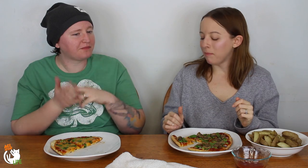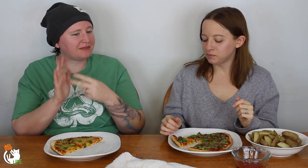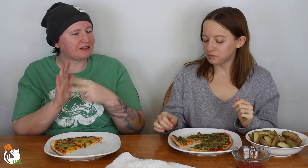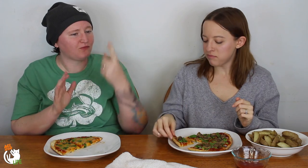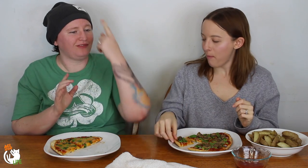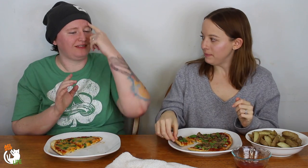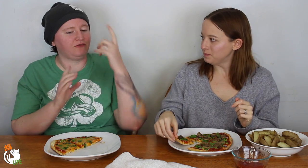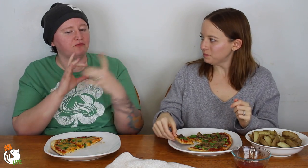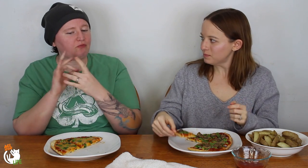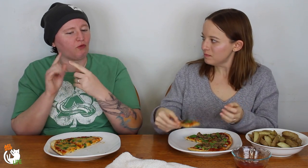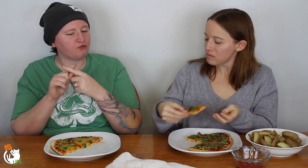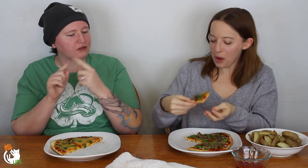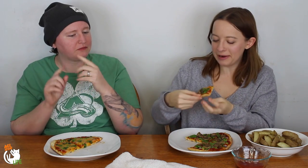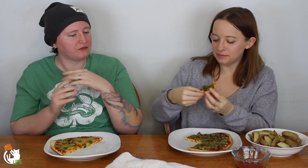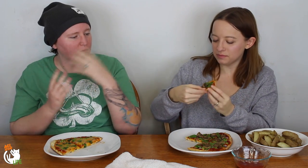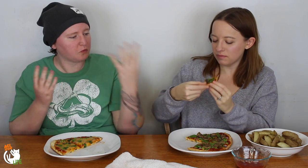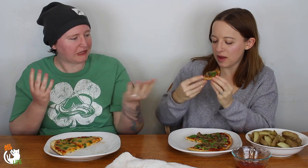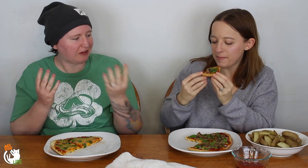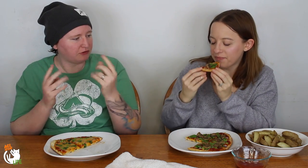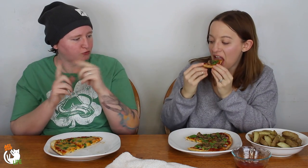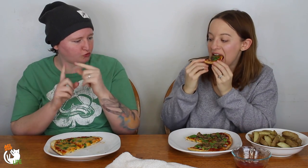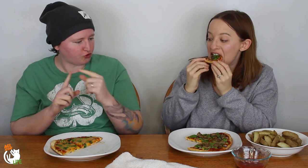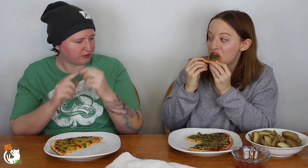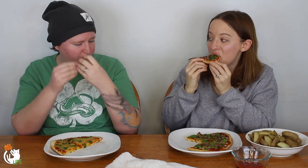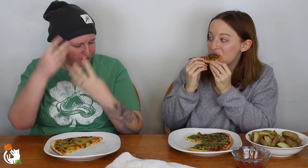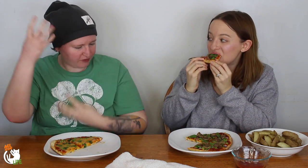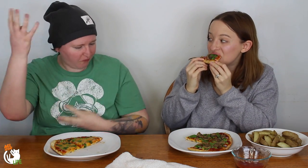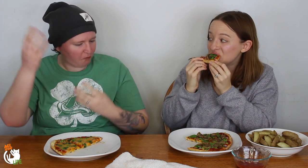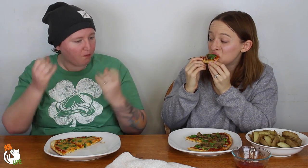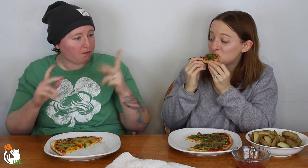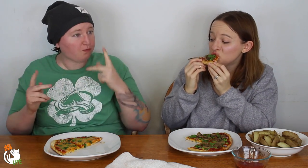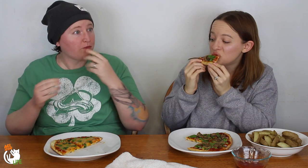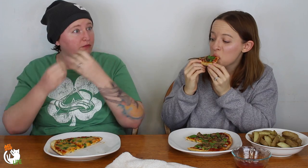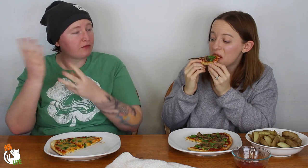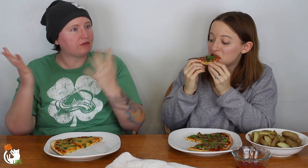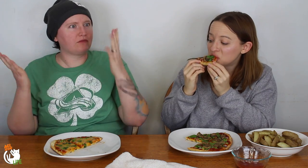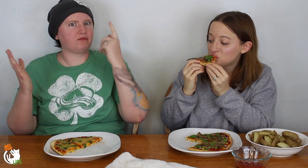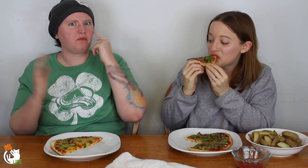what they think means to be queer. You know, what that word relates to.